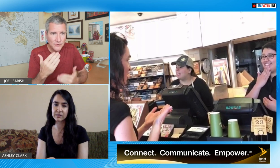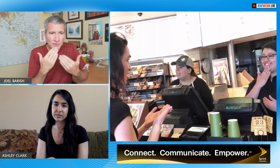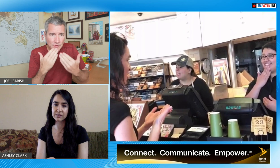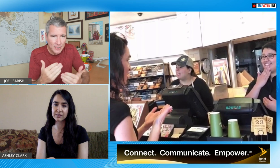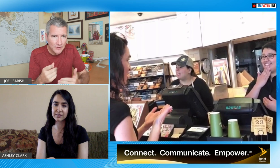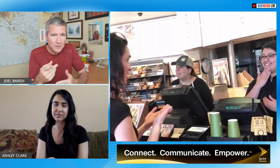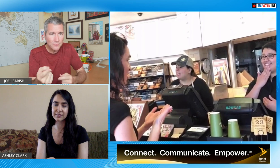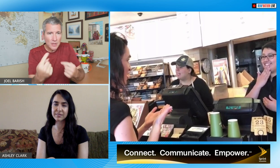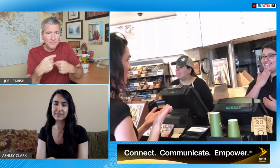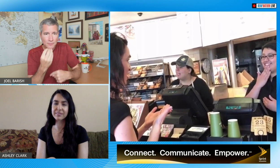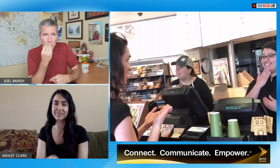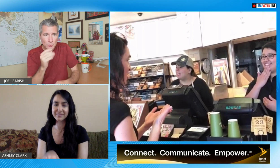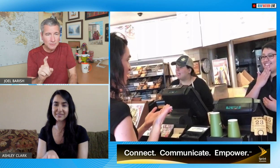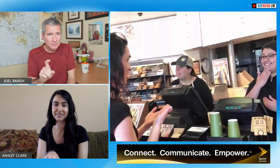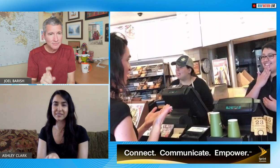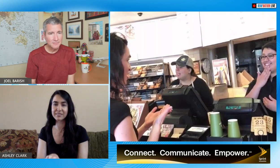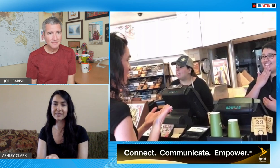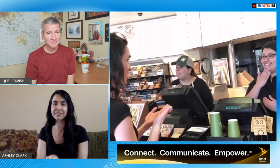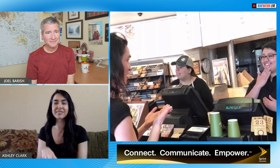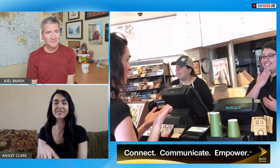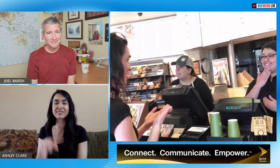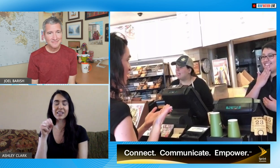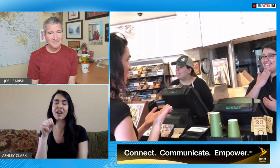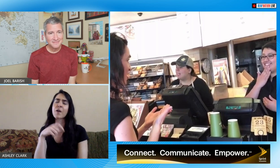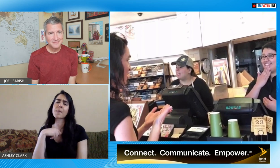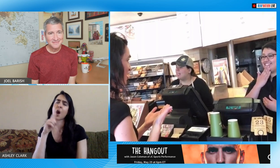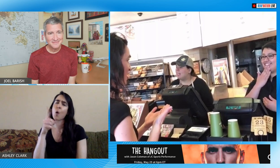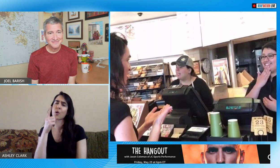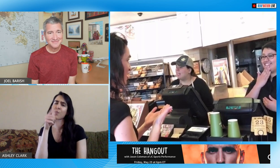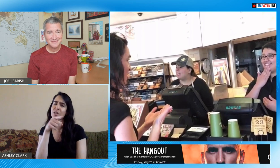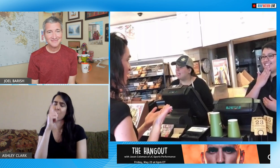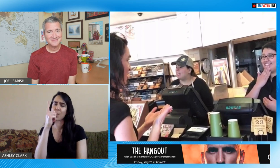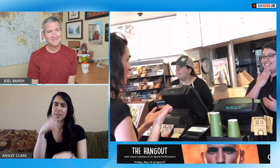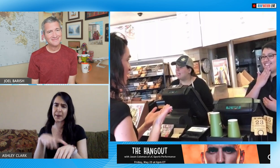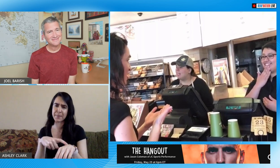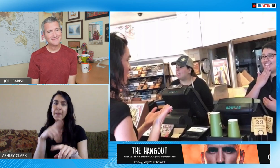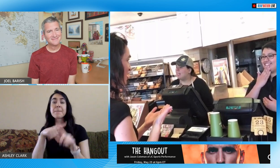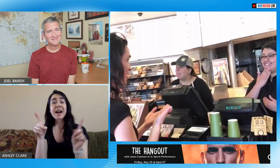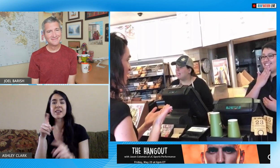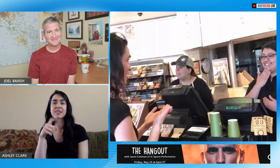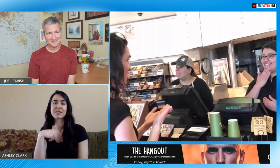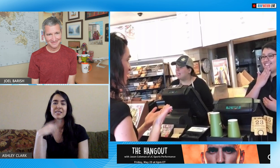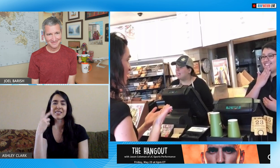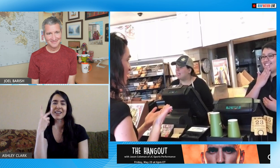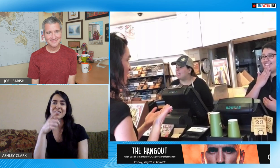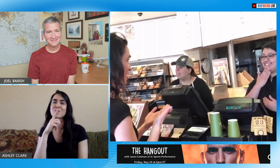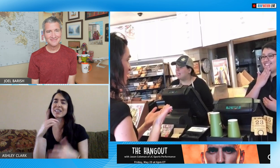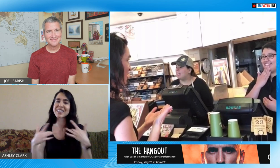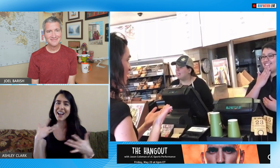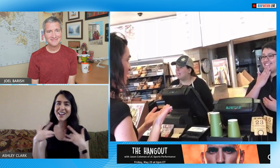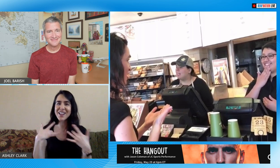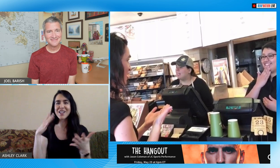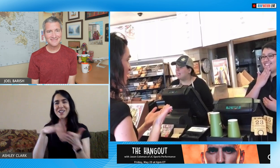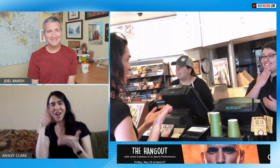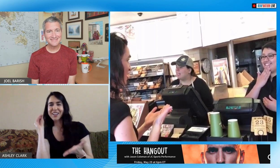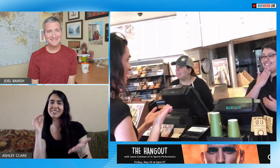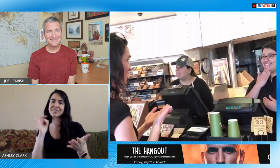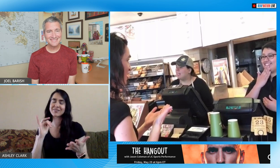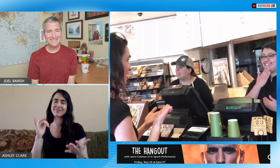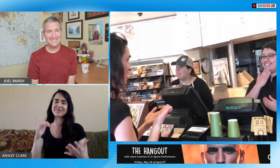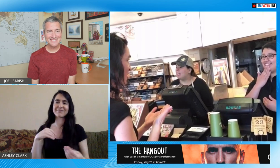is there a lot of thank yous well it depends that I always see that they're